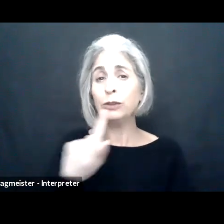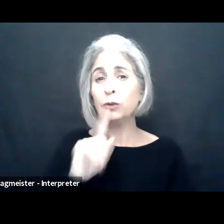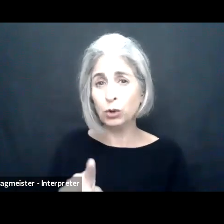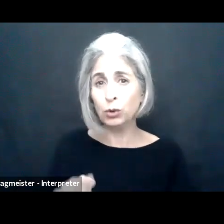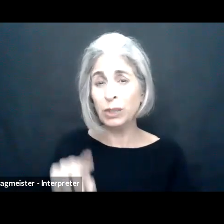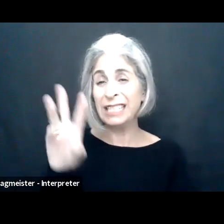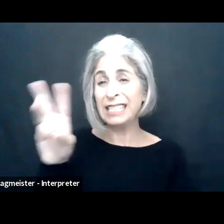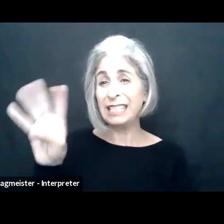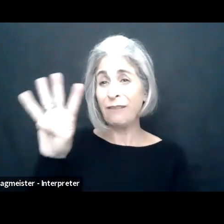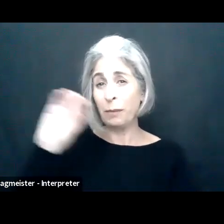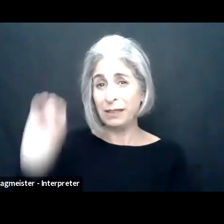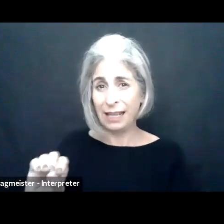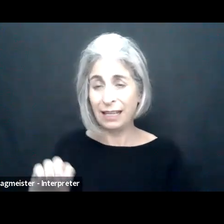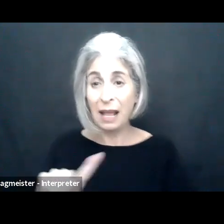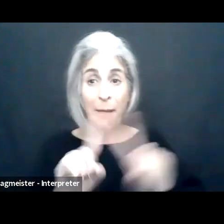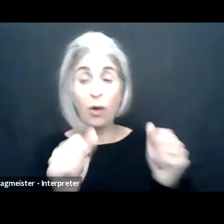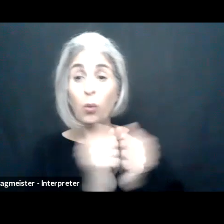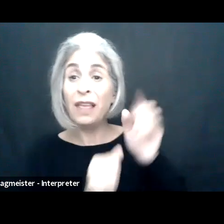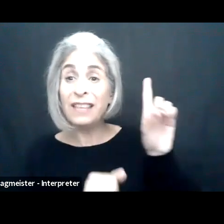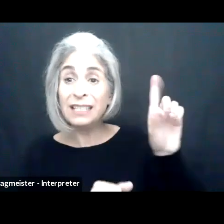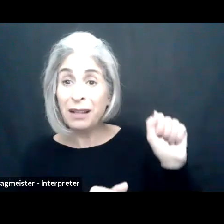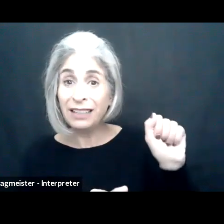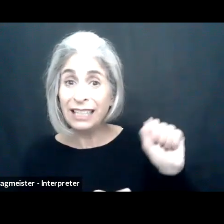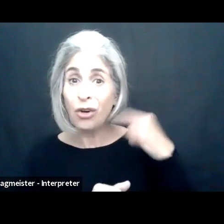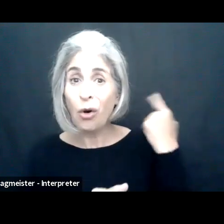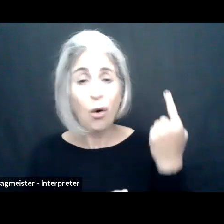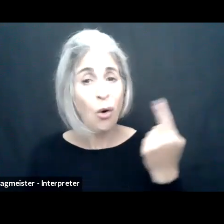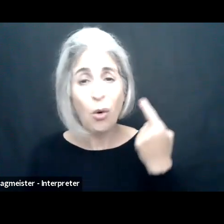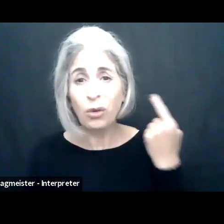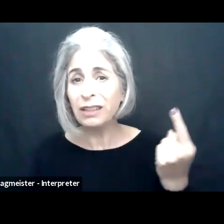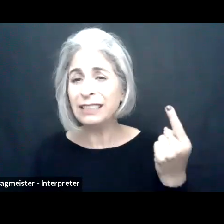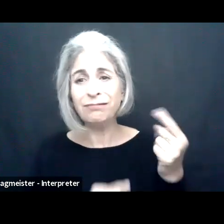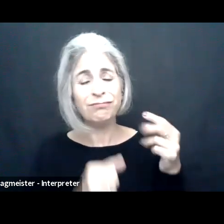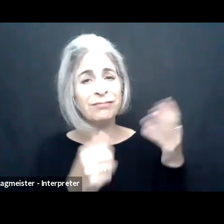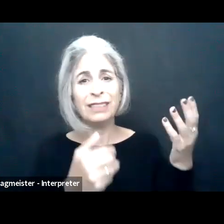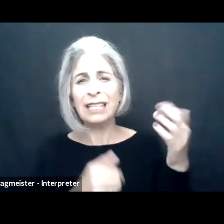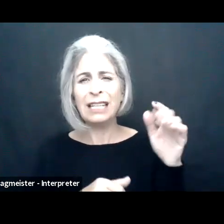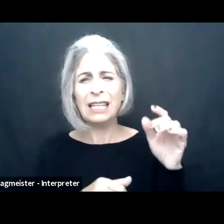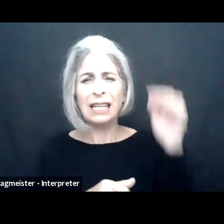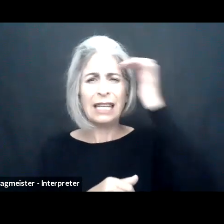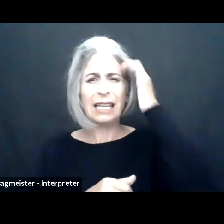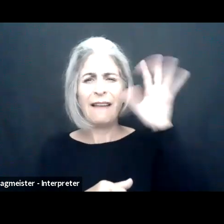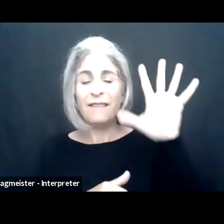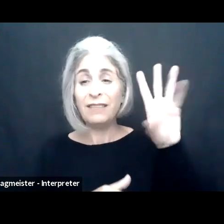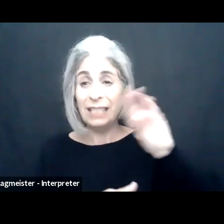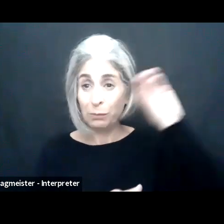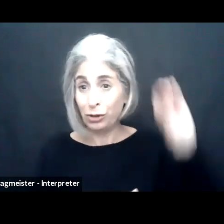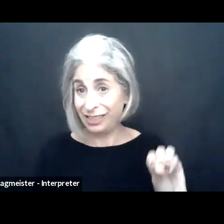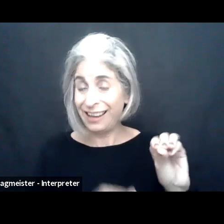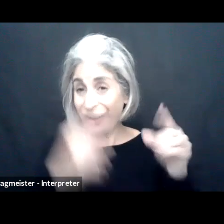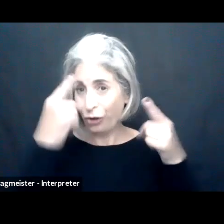without disabilities agreed that was true, but only 56% of employees with disabilities agreed.